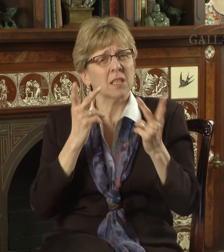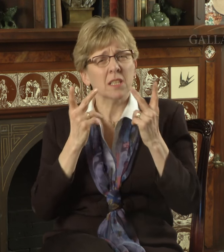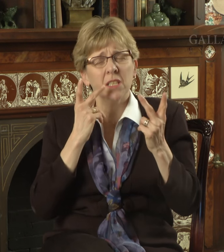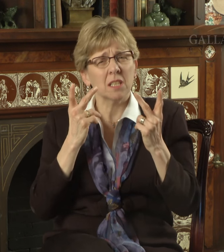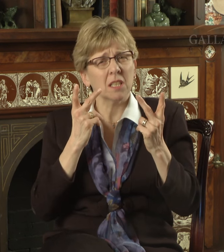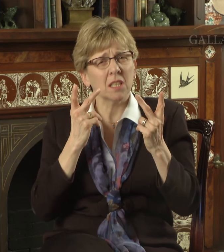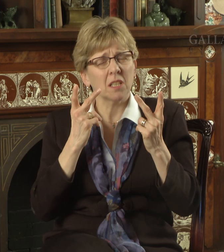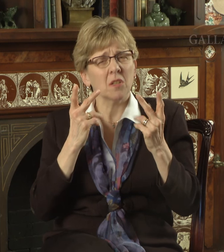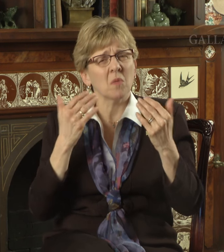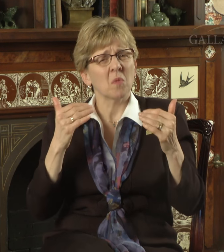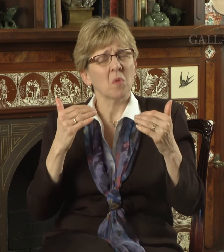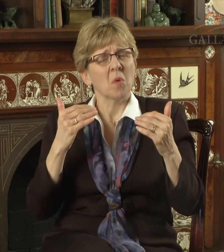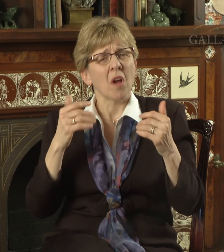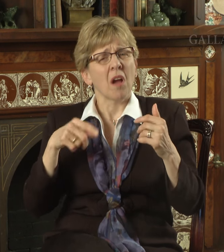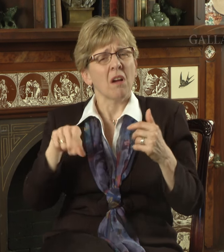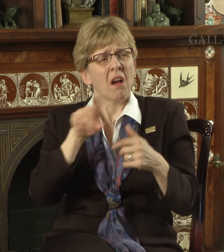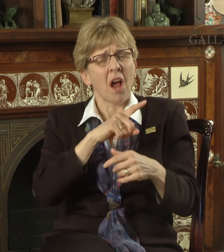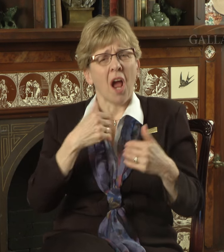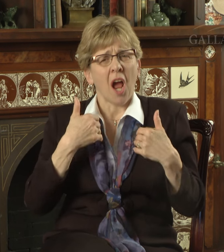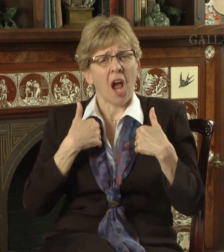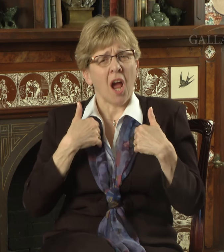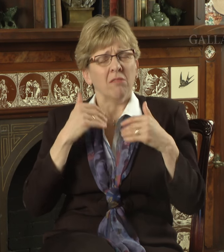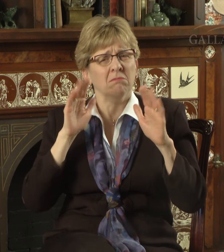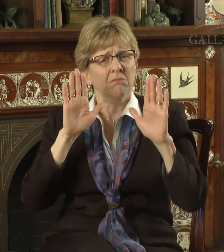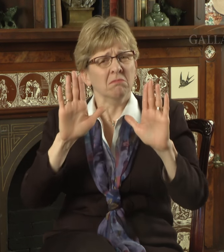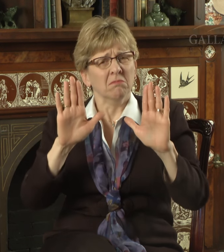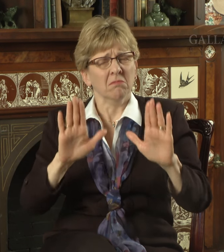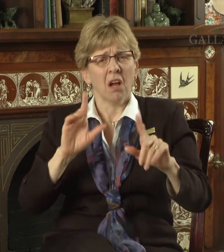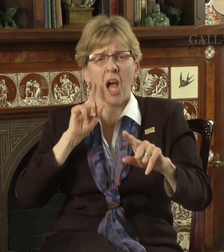I have been most impressed by their commitment